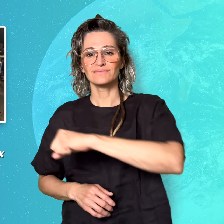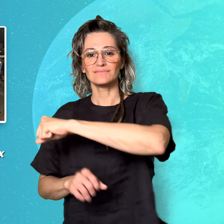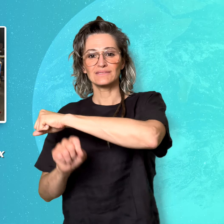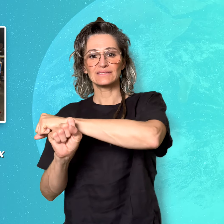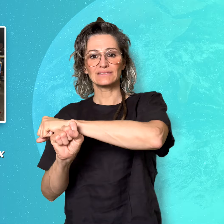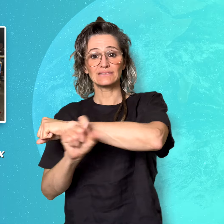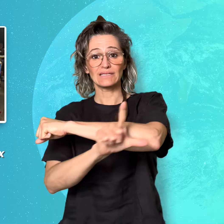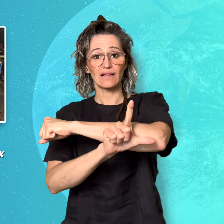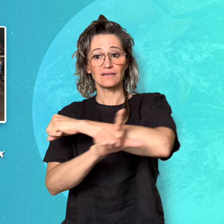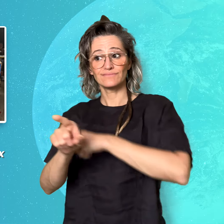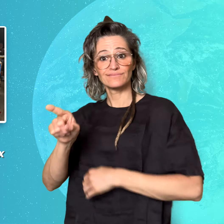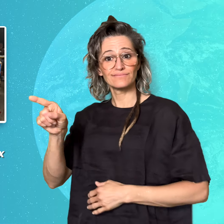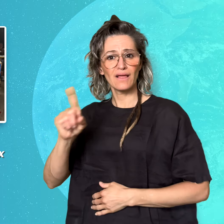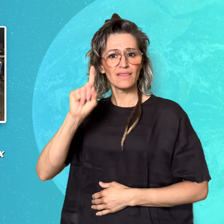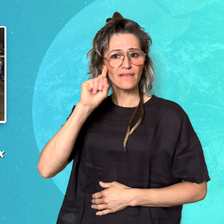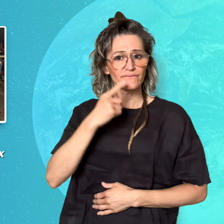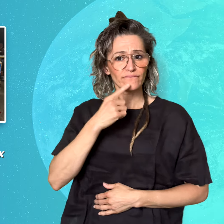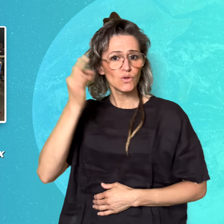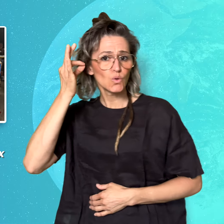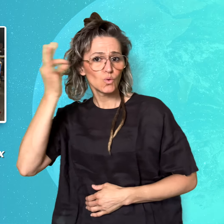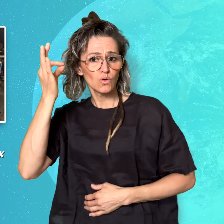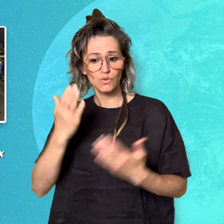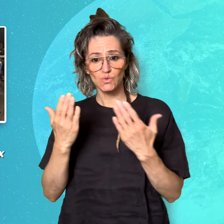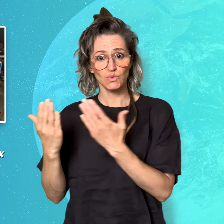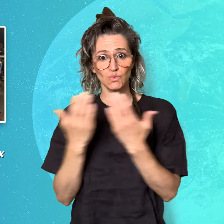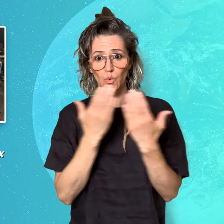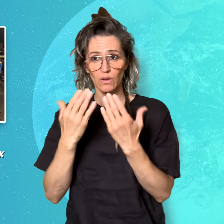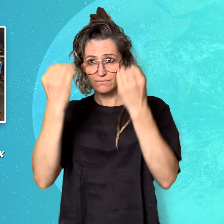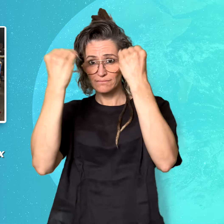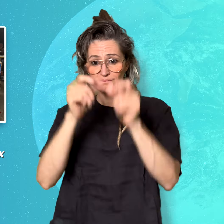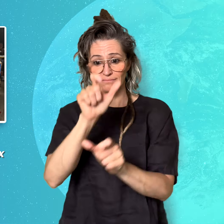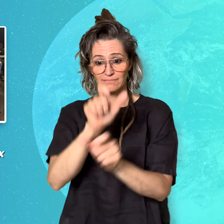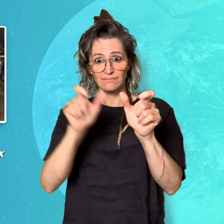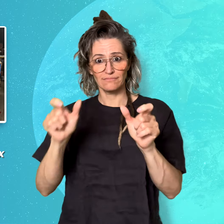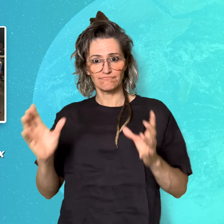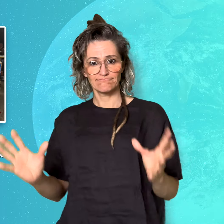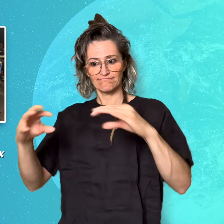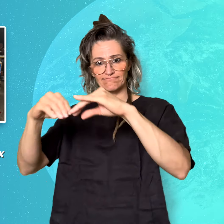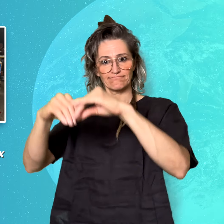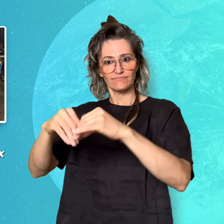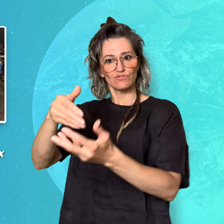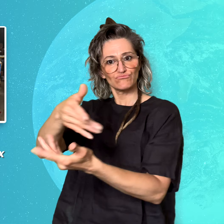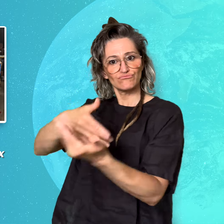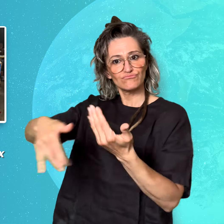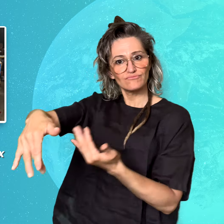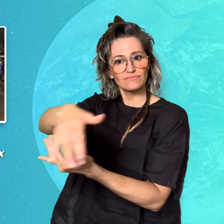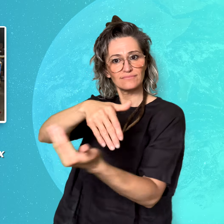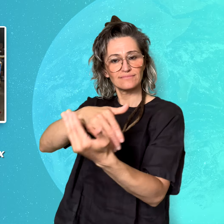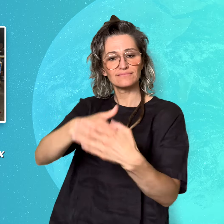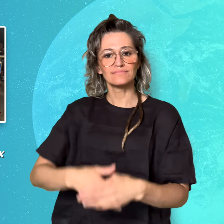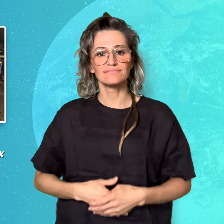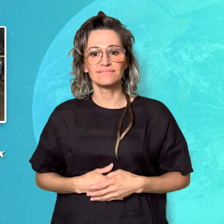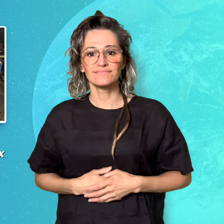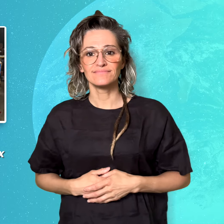Deaf and hearing students mix